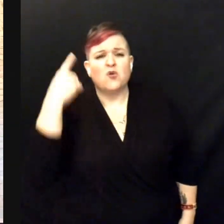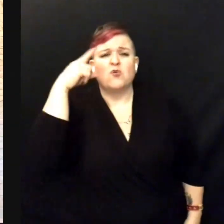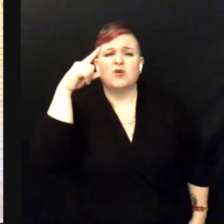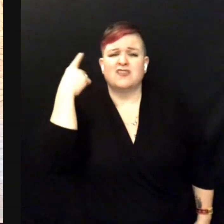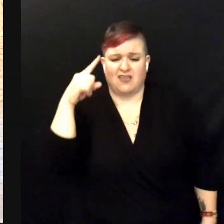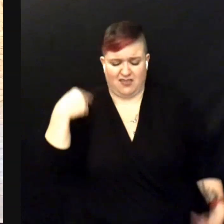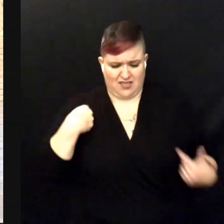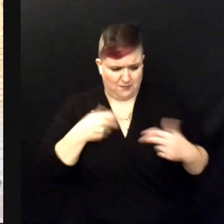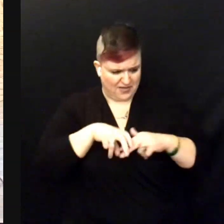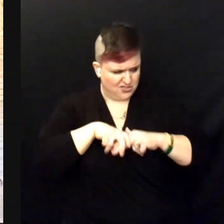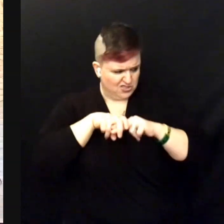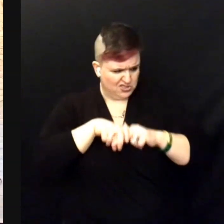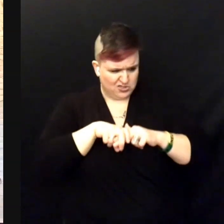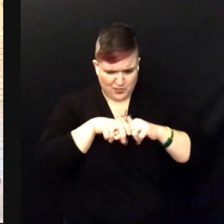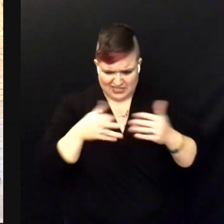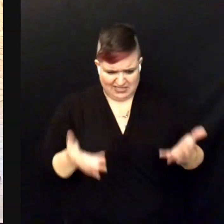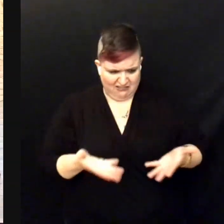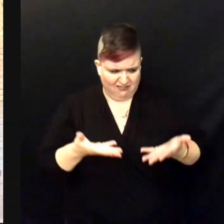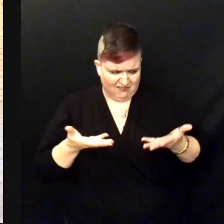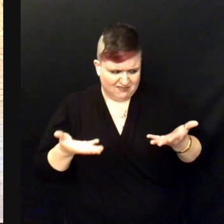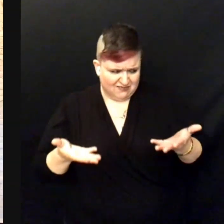What the hell am I doing here?